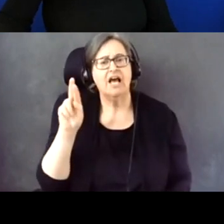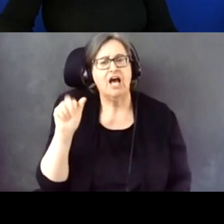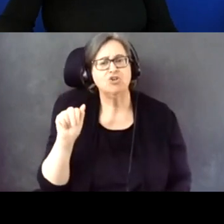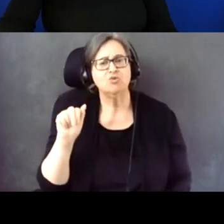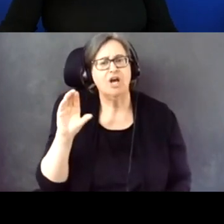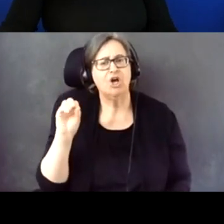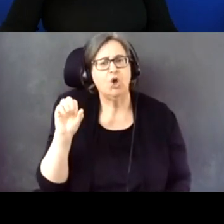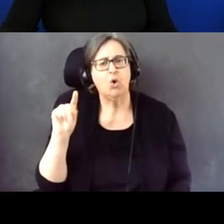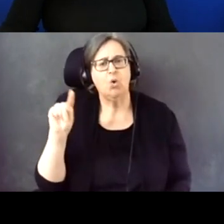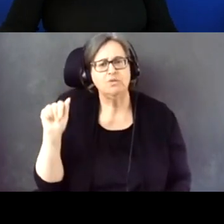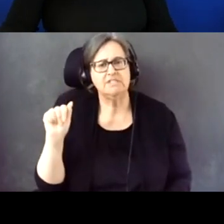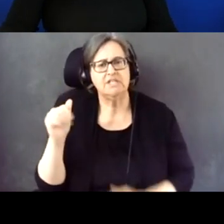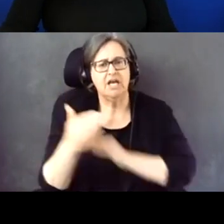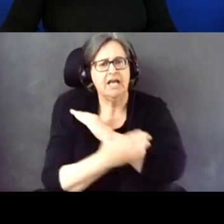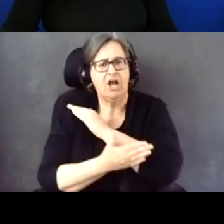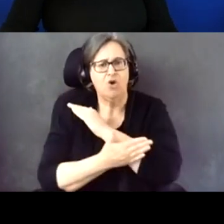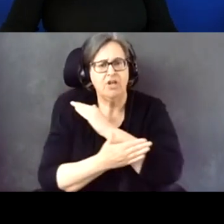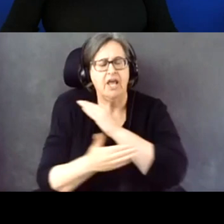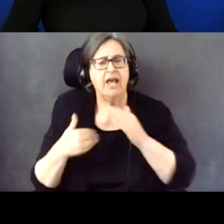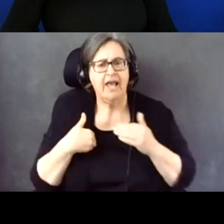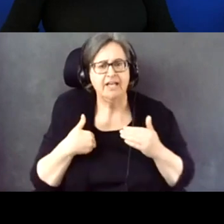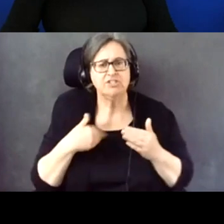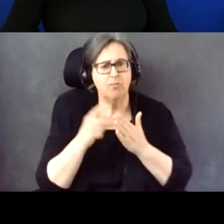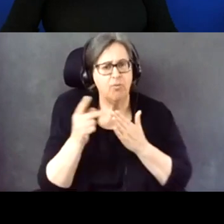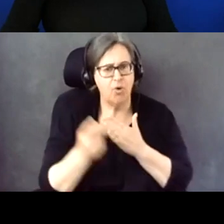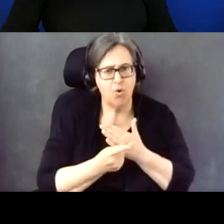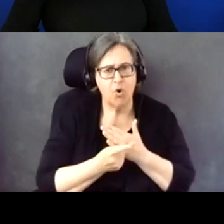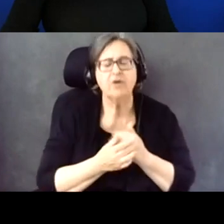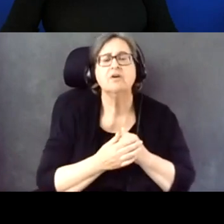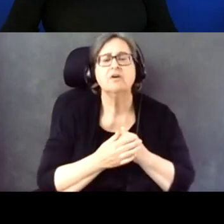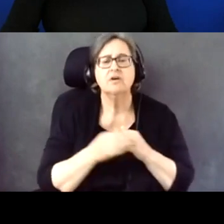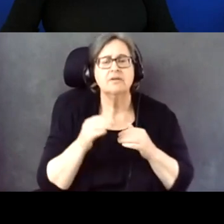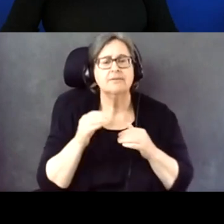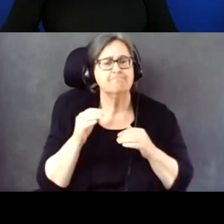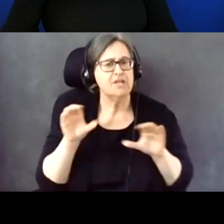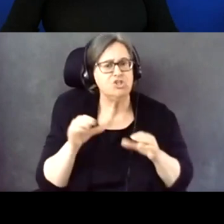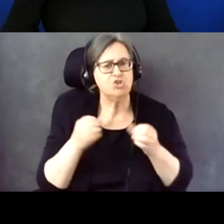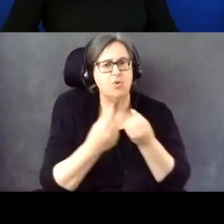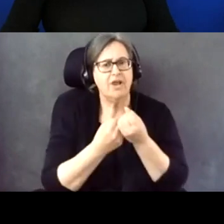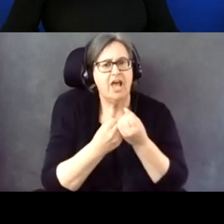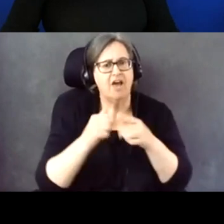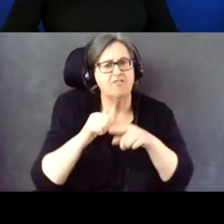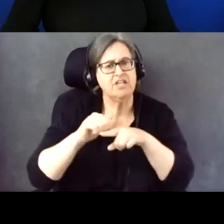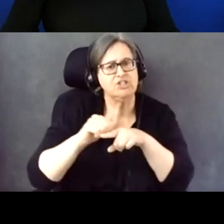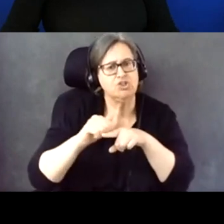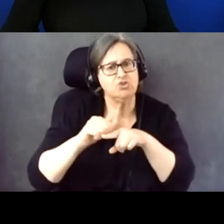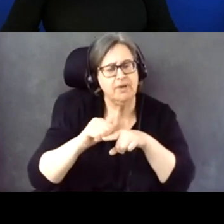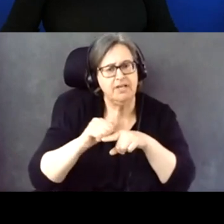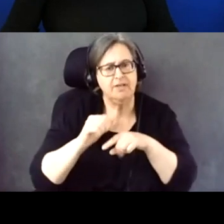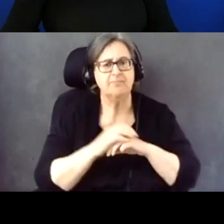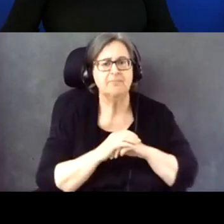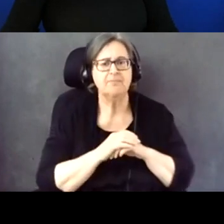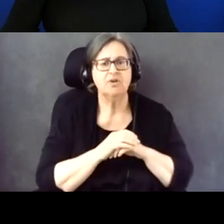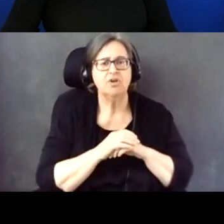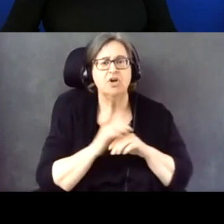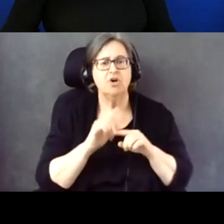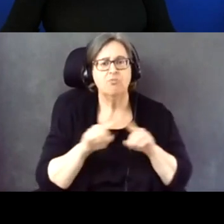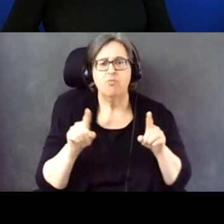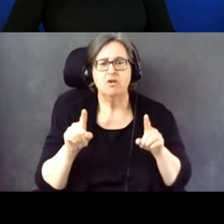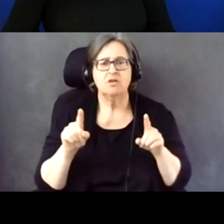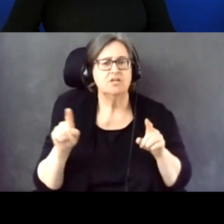advocacy training, but it would be going through the entire voting process.